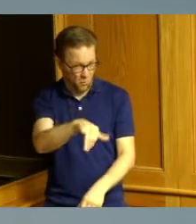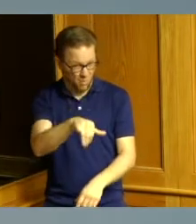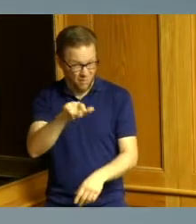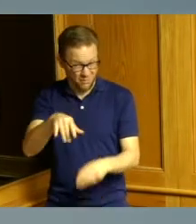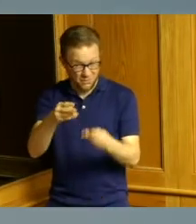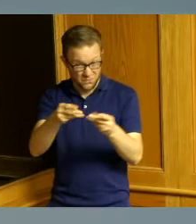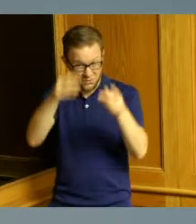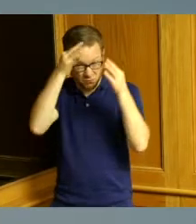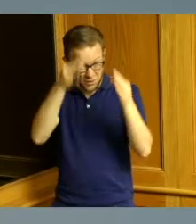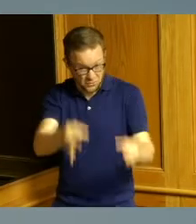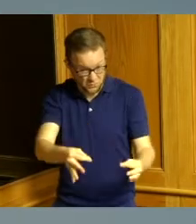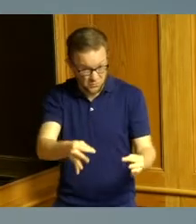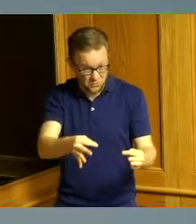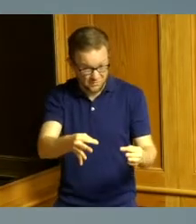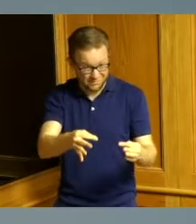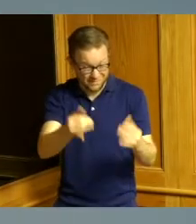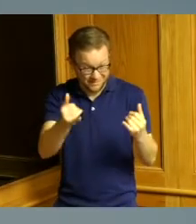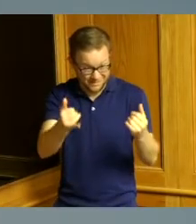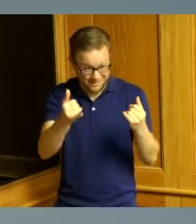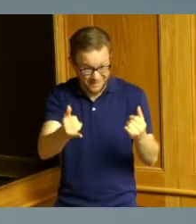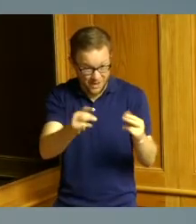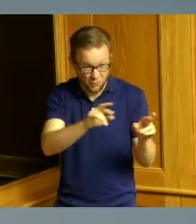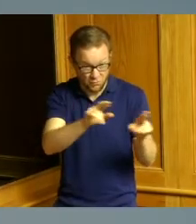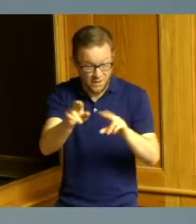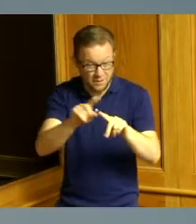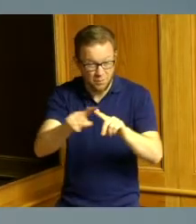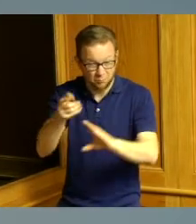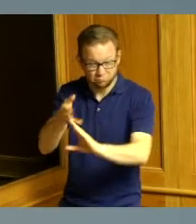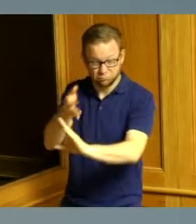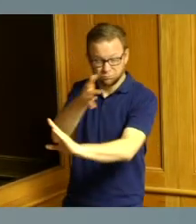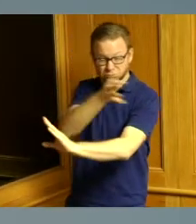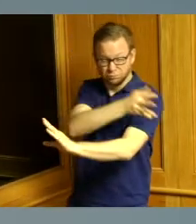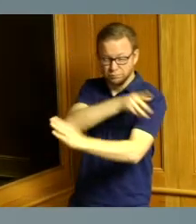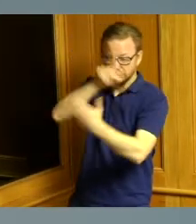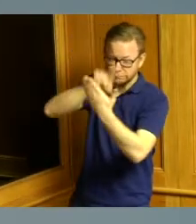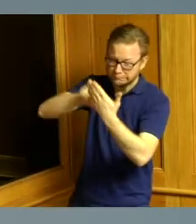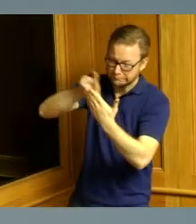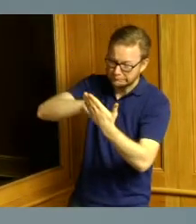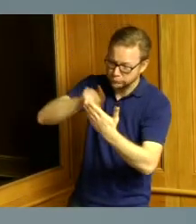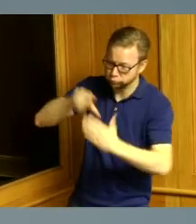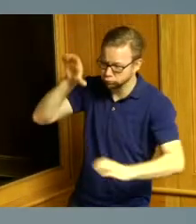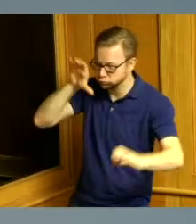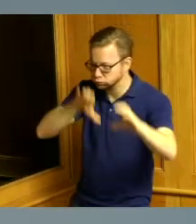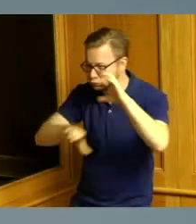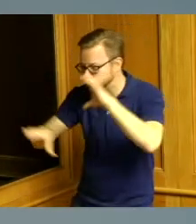an extensive search process over the past several months involving both community stakeholders and